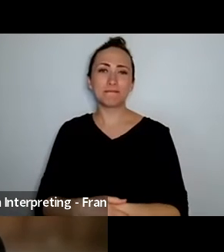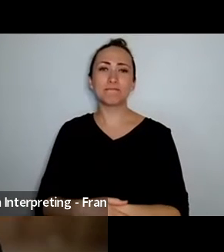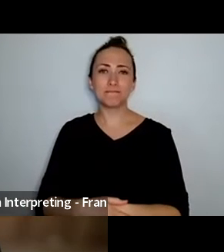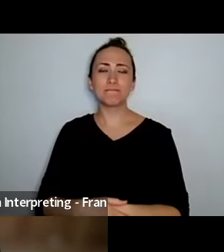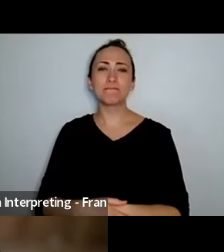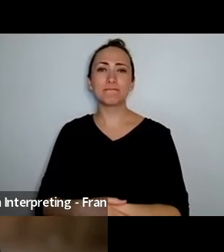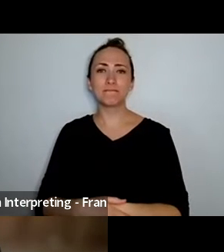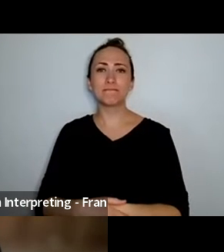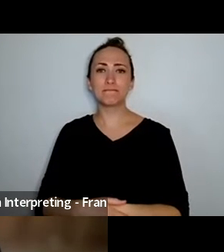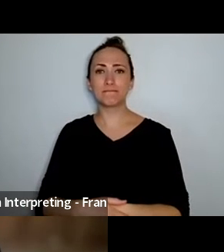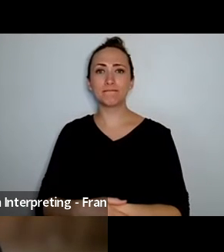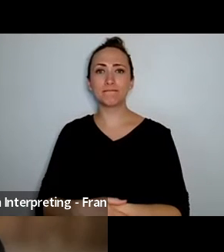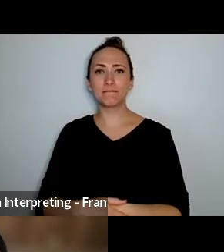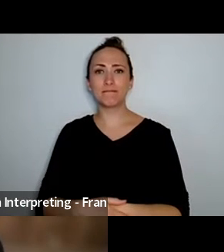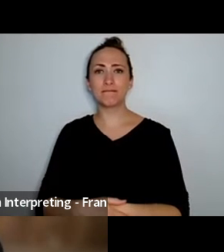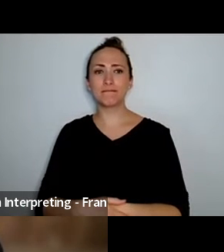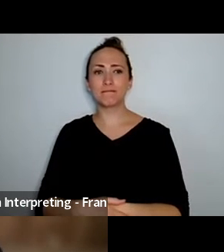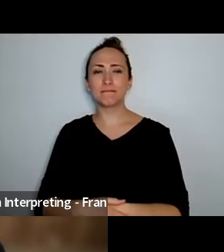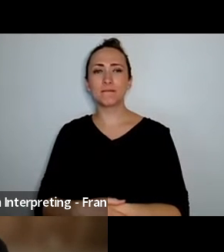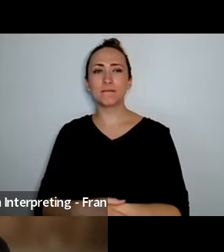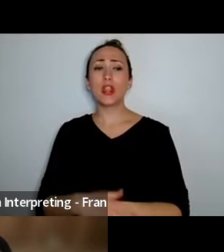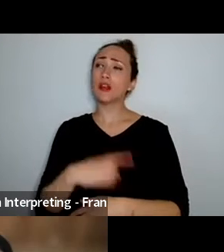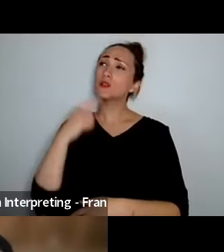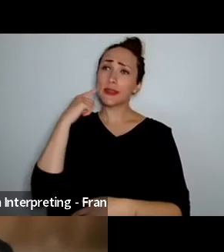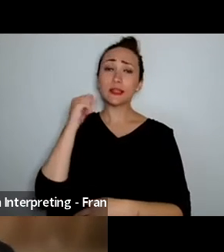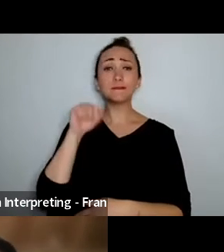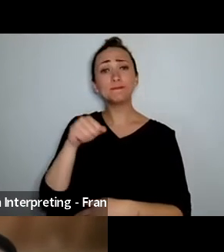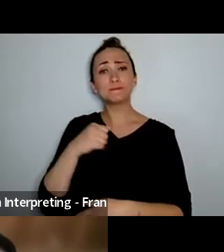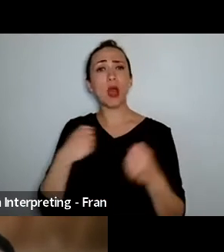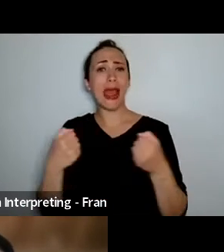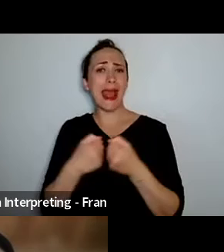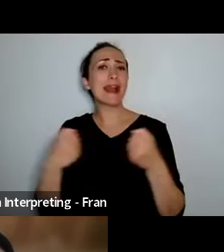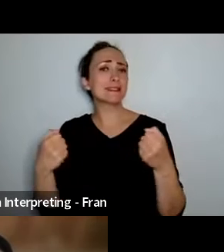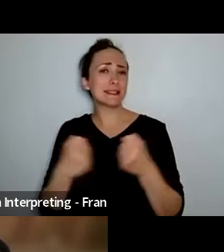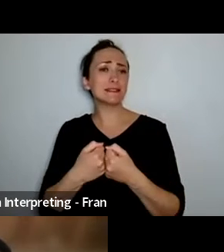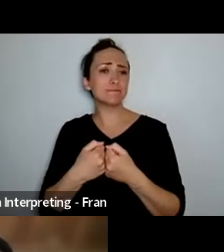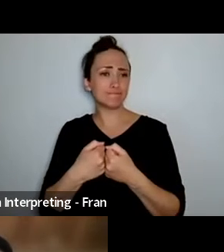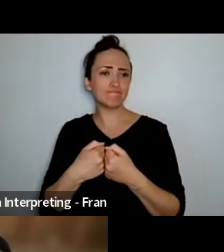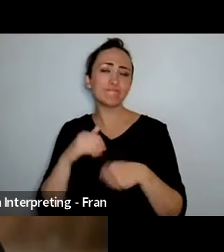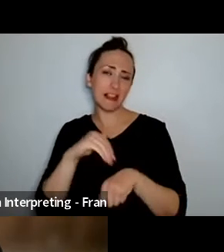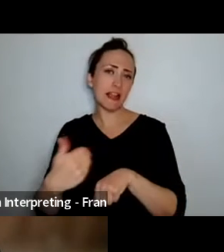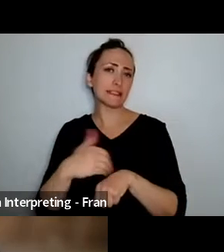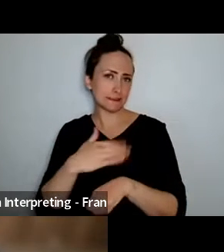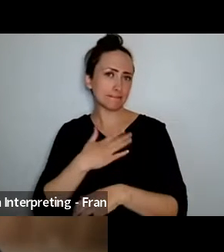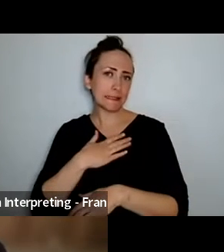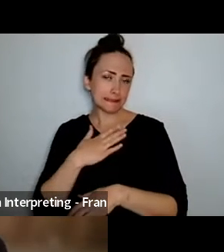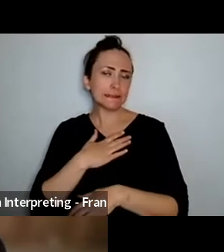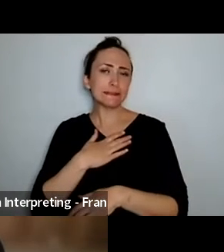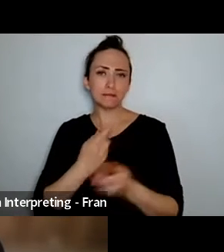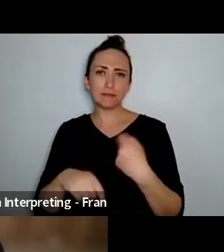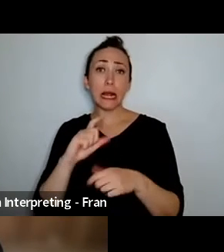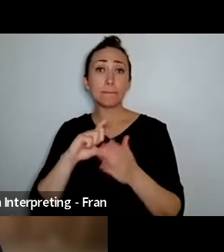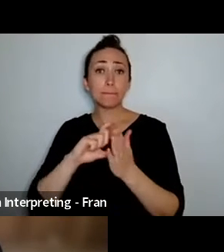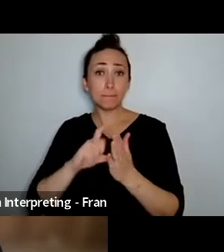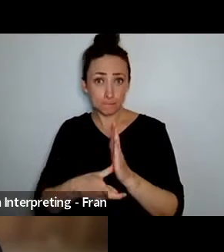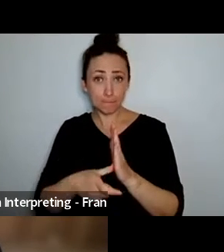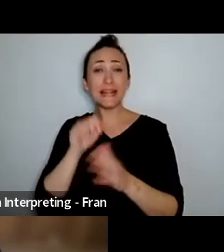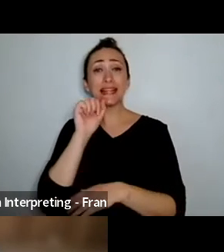um at least I think my accident has affected me personally you know and and as as a person uh